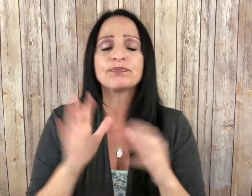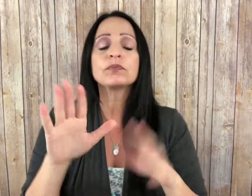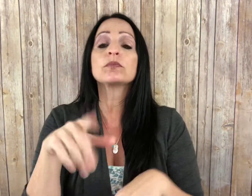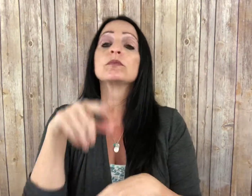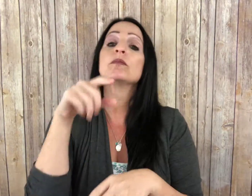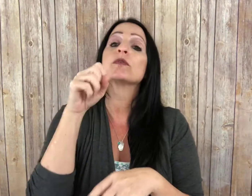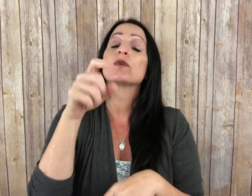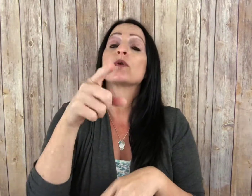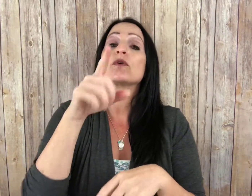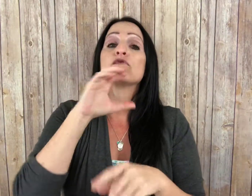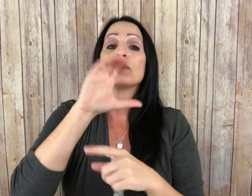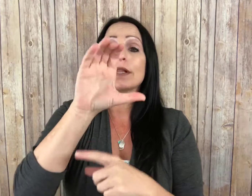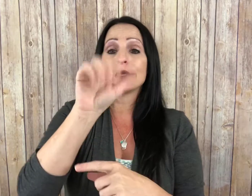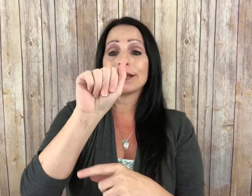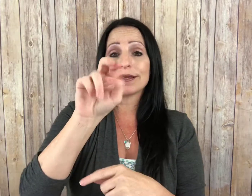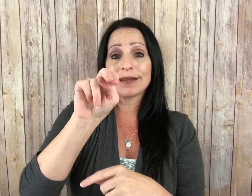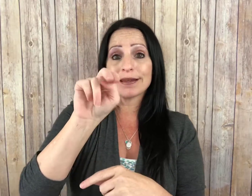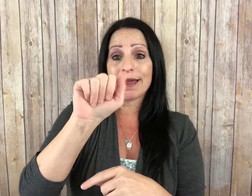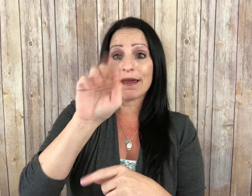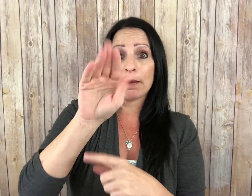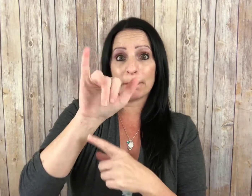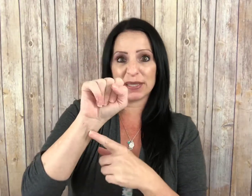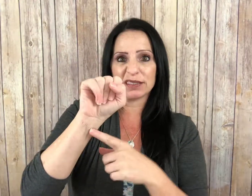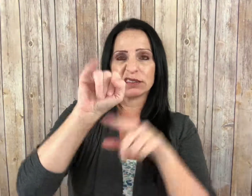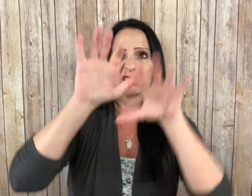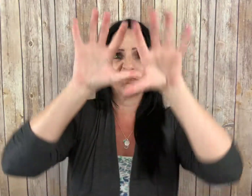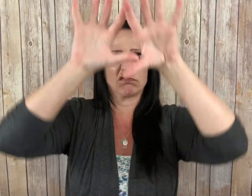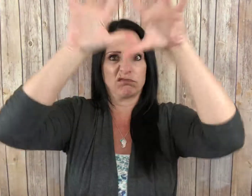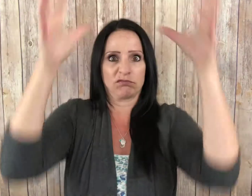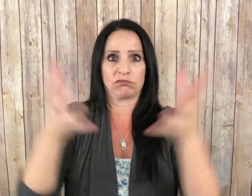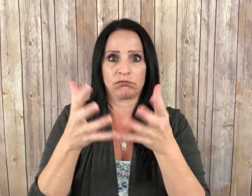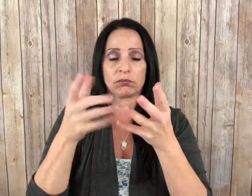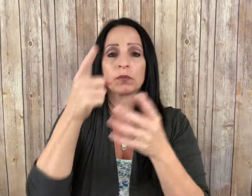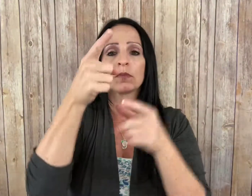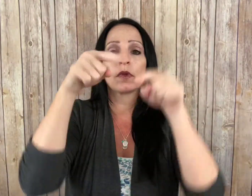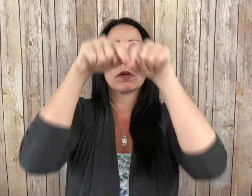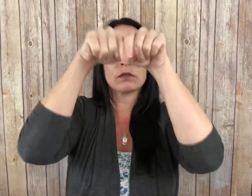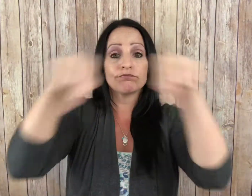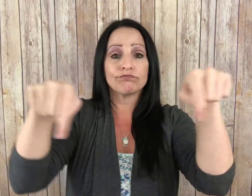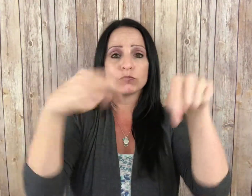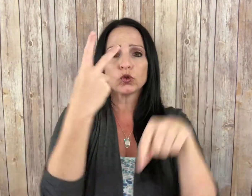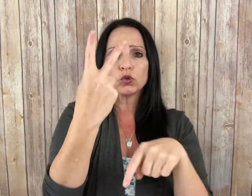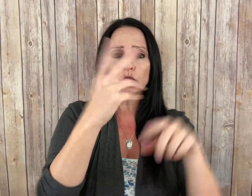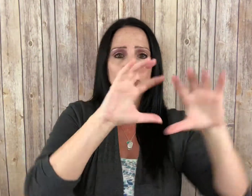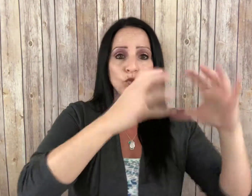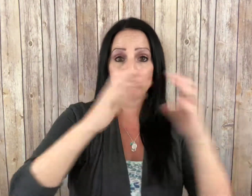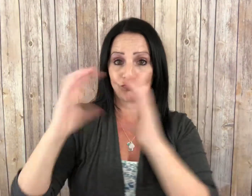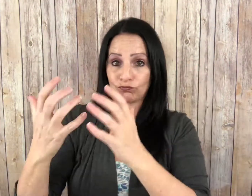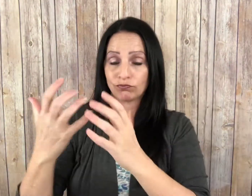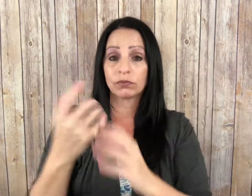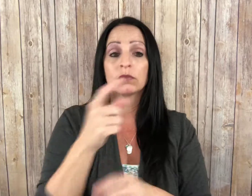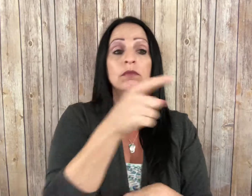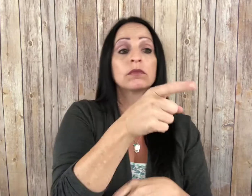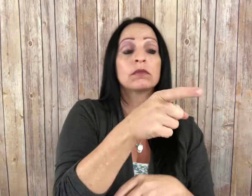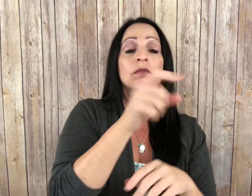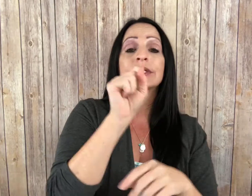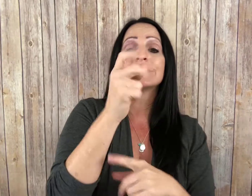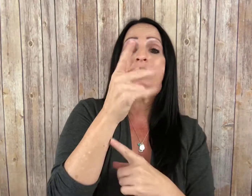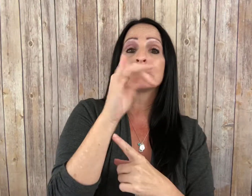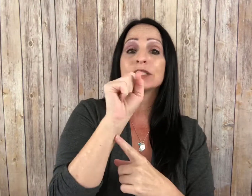There are two species of Cannabis.